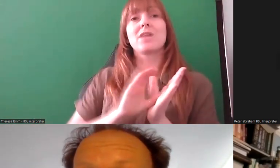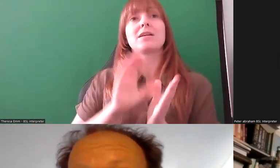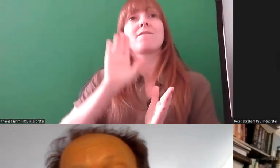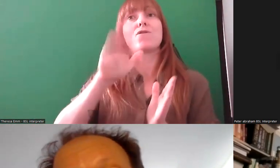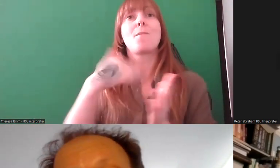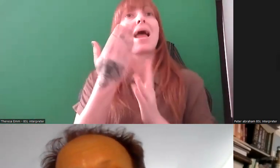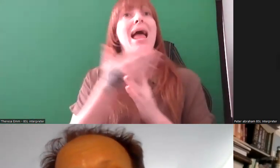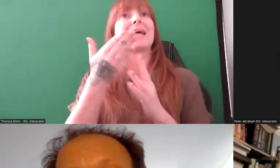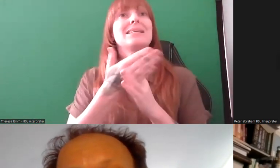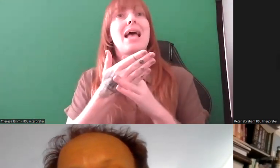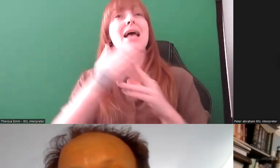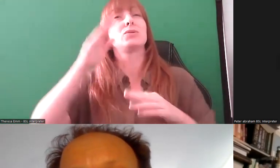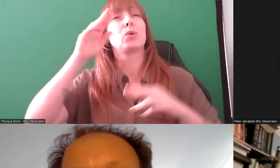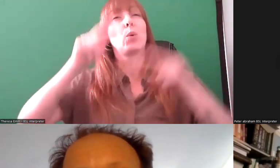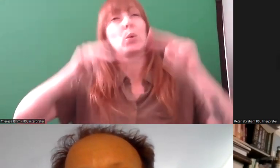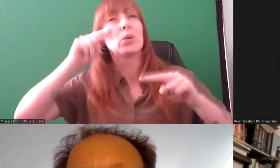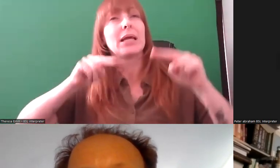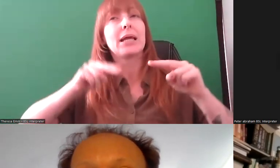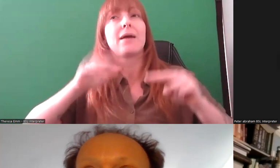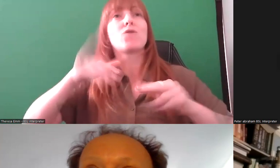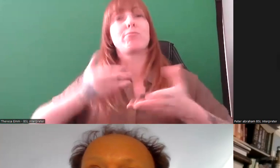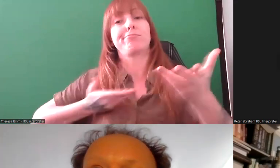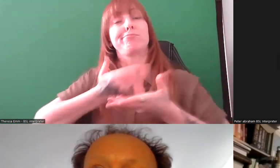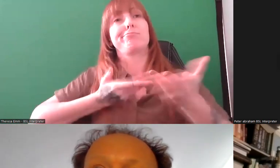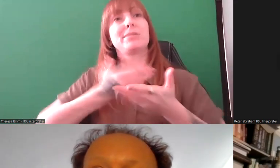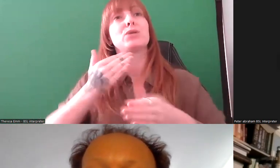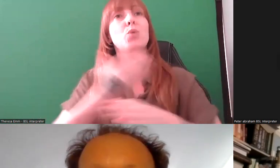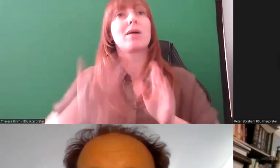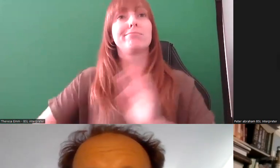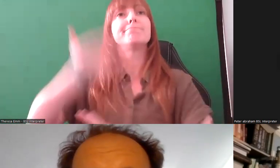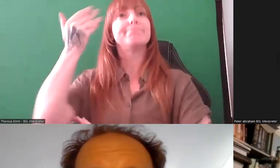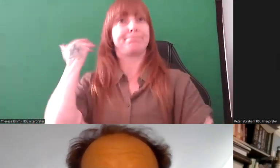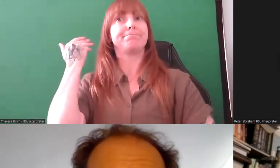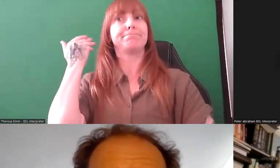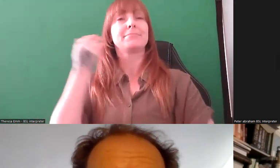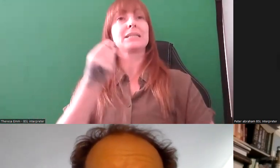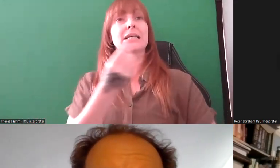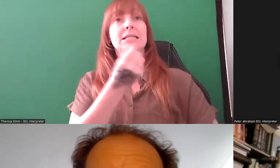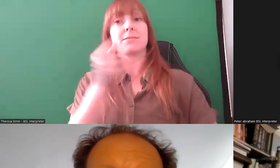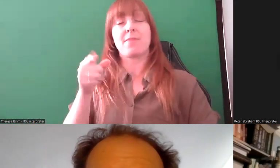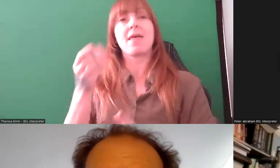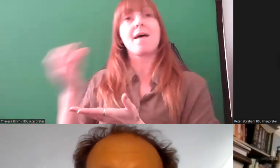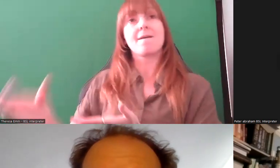early stages of the consultation work. Part of the funding conditions from National Heritage Fund